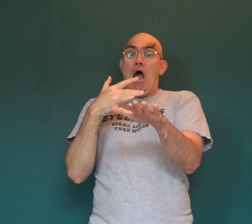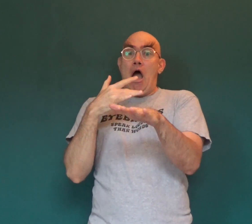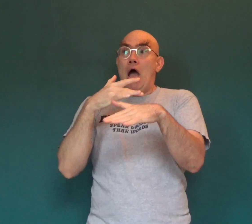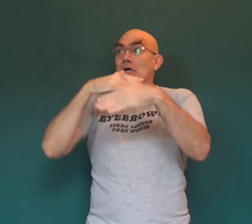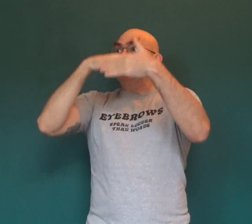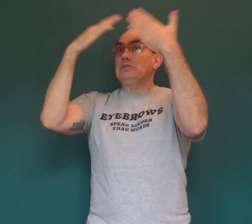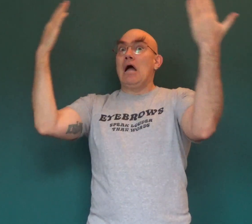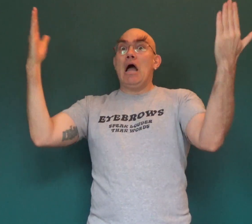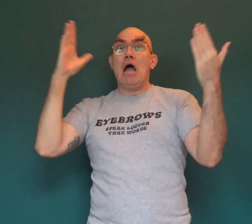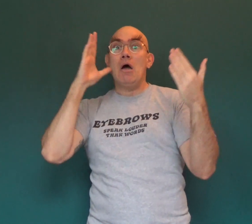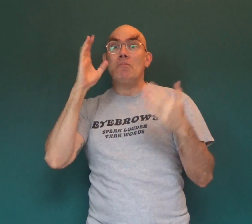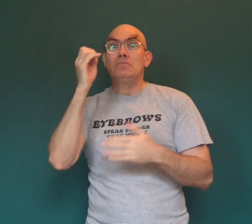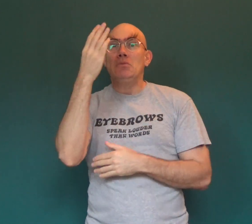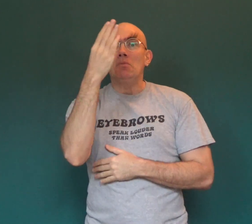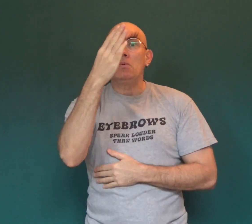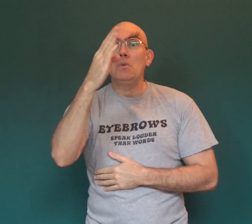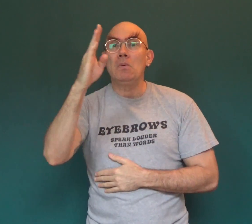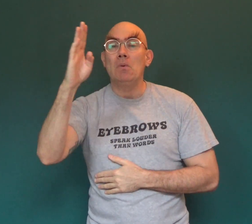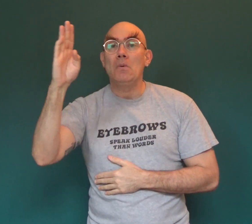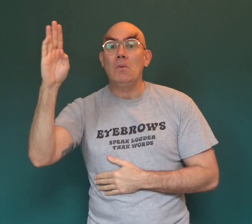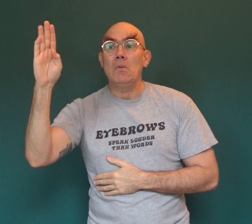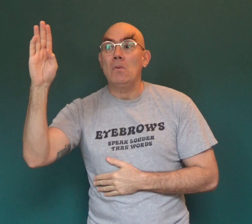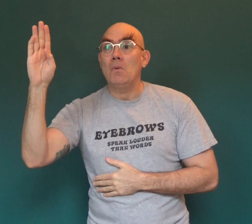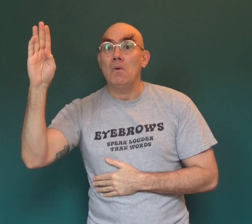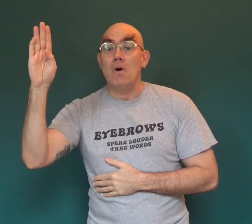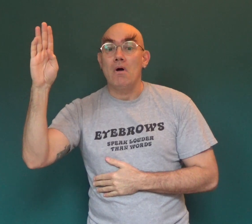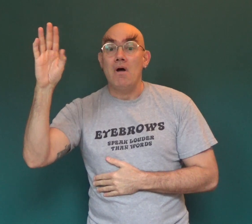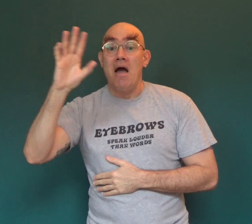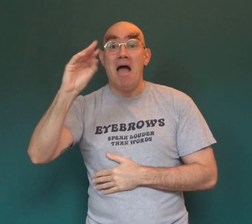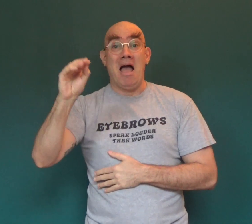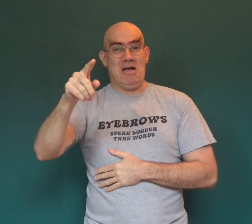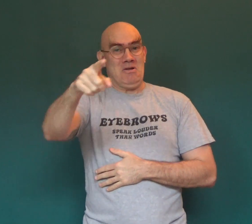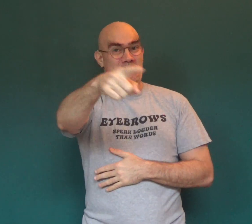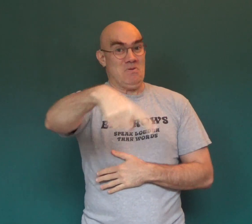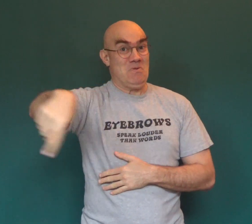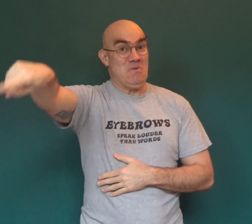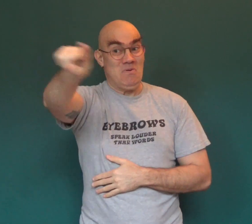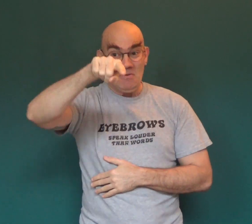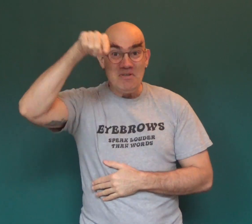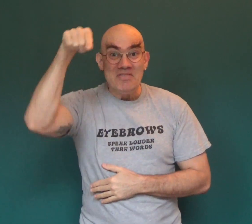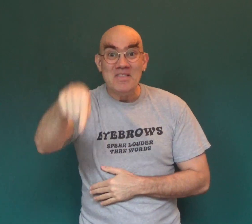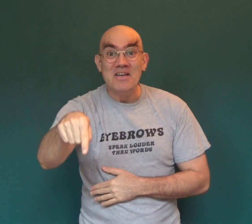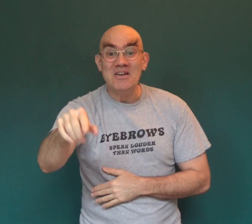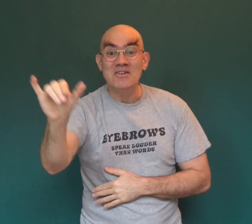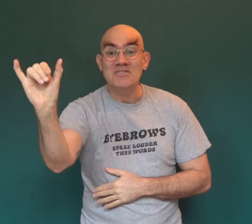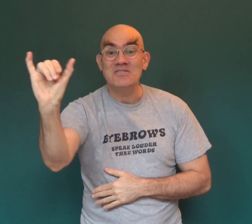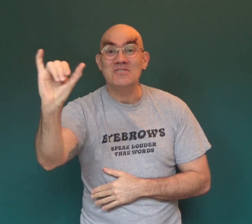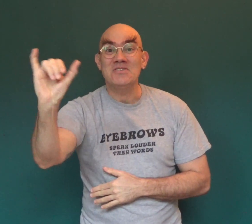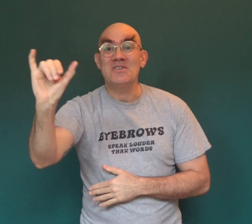Oh the sky will be blue, and you guys'll be there too